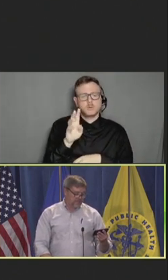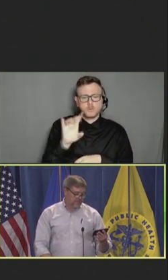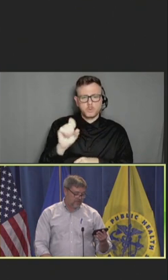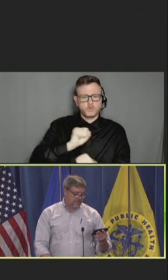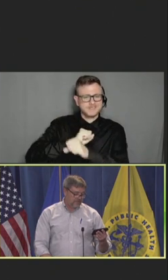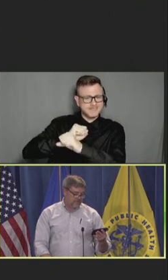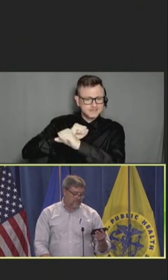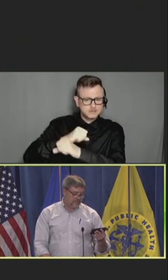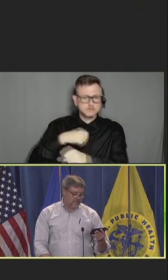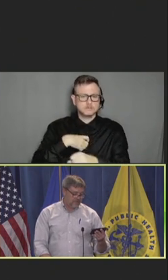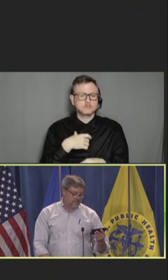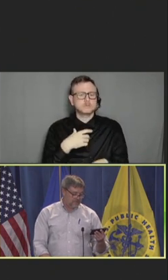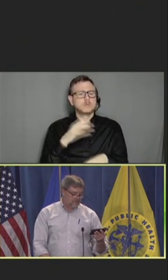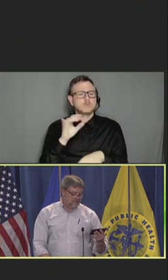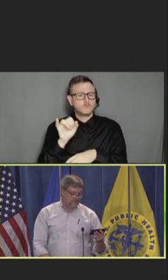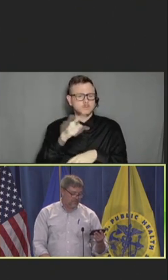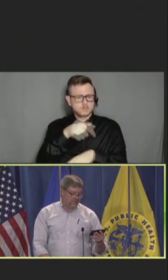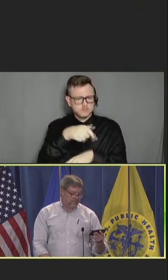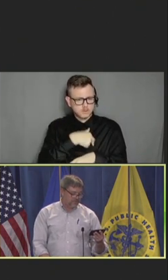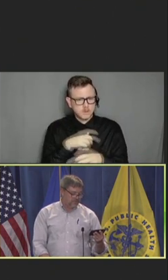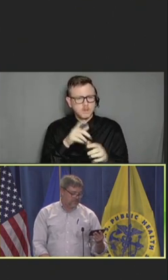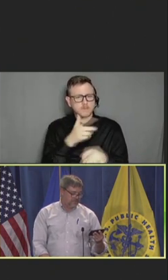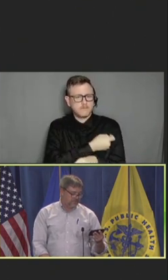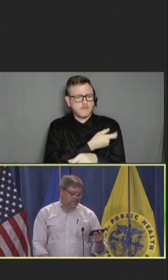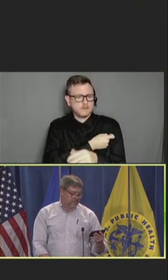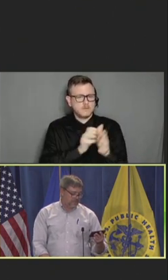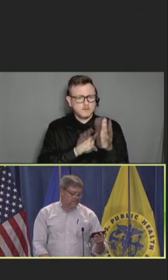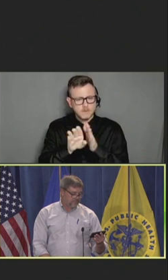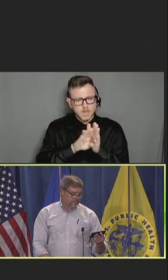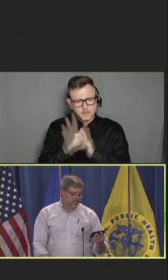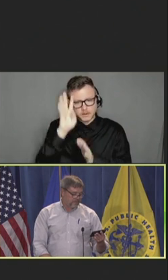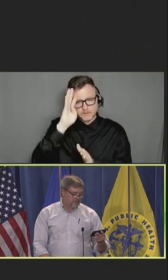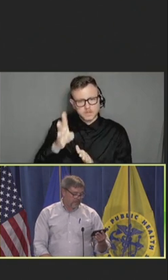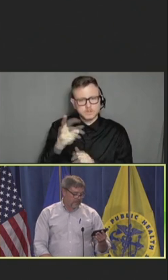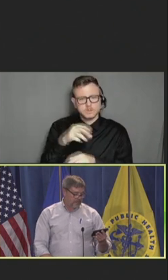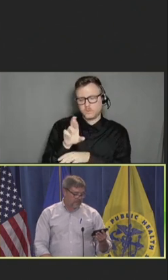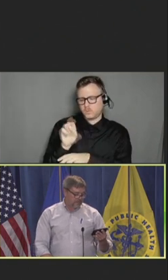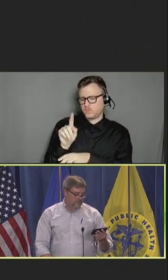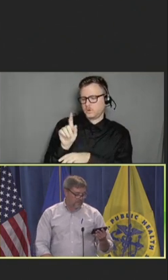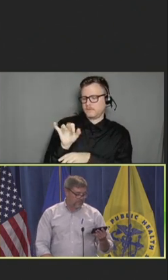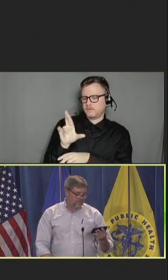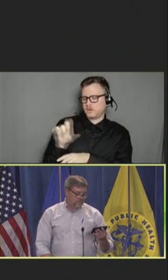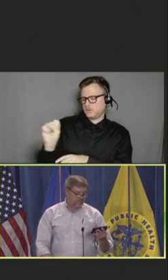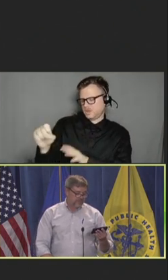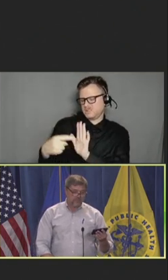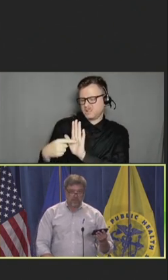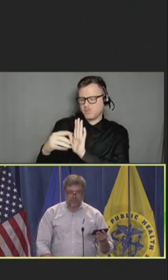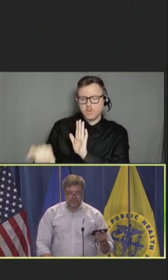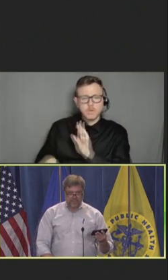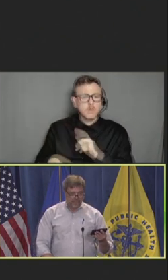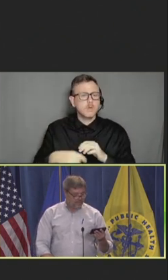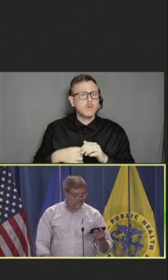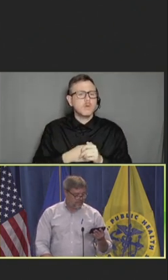development innovations, using rotavirus as an example. Reviewed disease burden data."